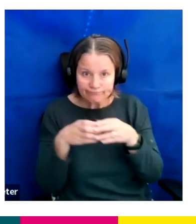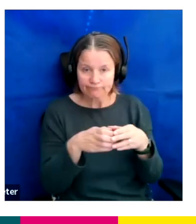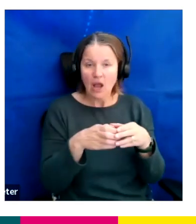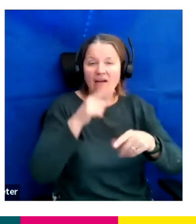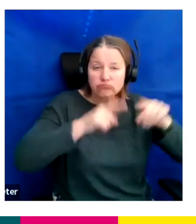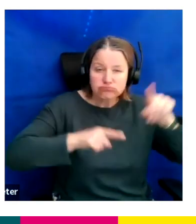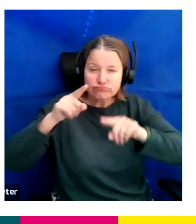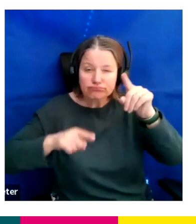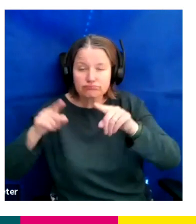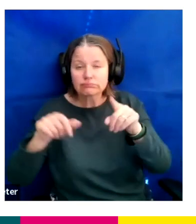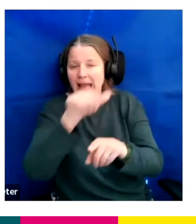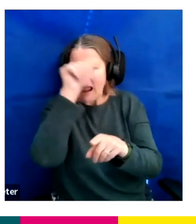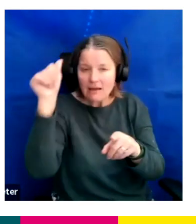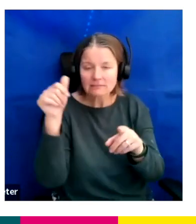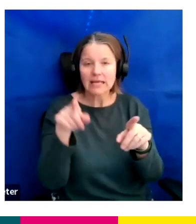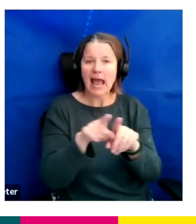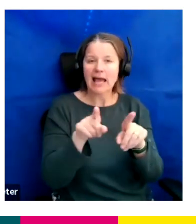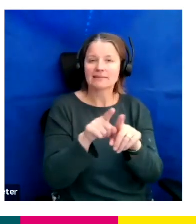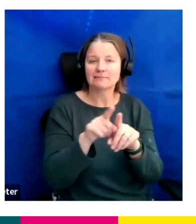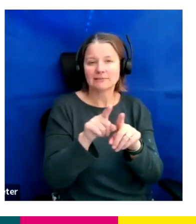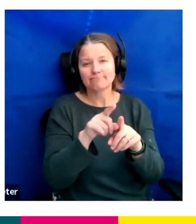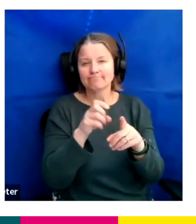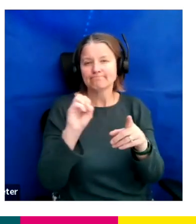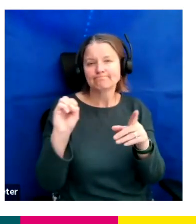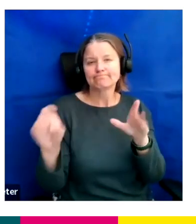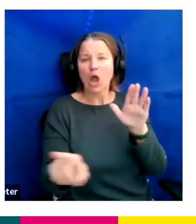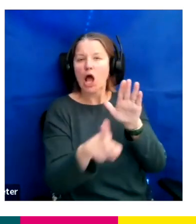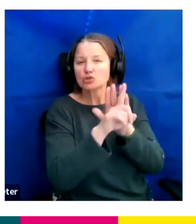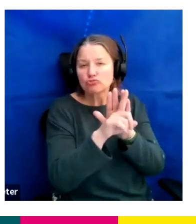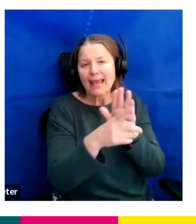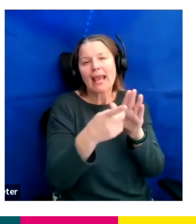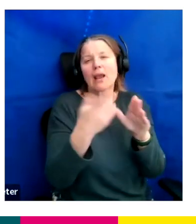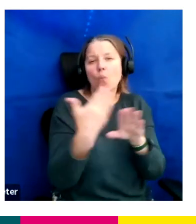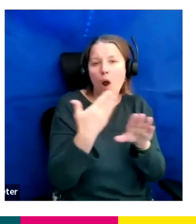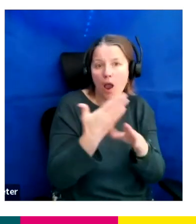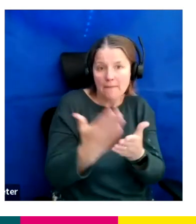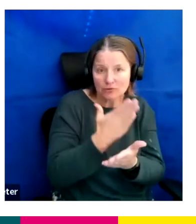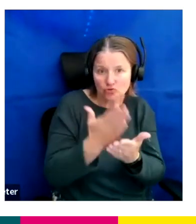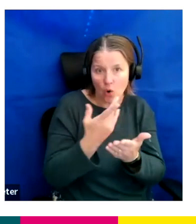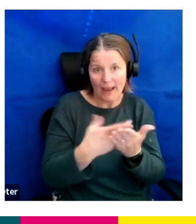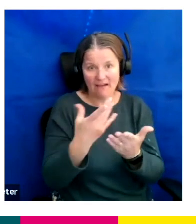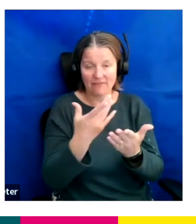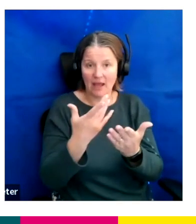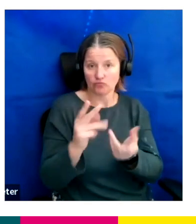talent and our onscreen work that we do. Kind of ensuring we have that representation and working really closely with our five Fantastic